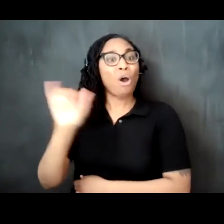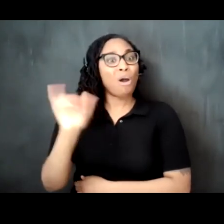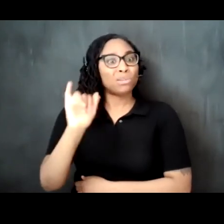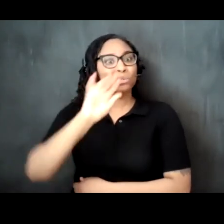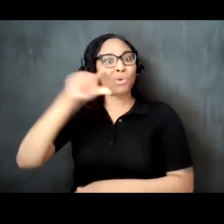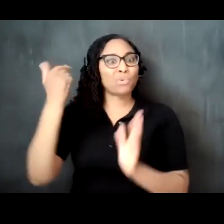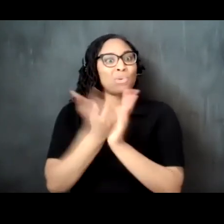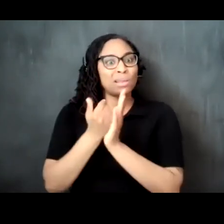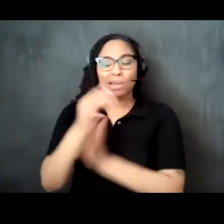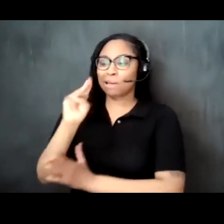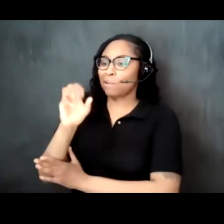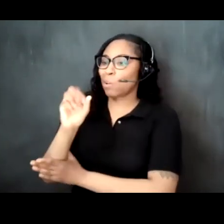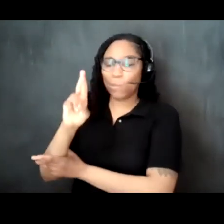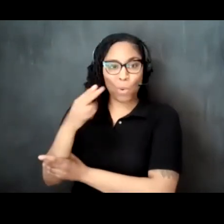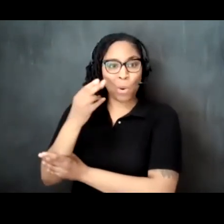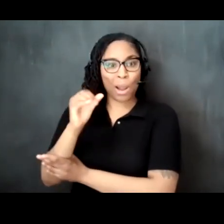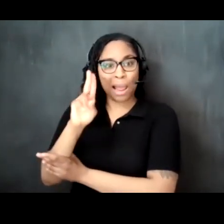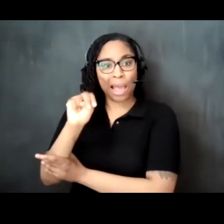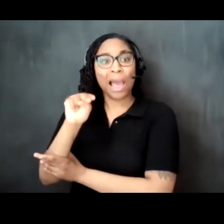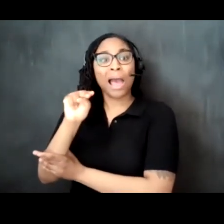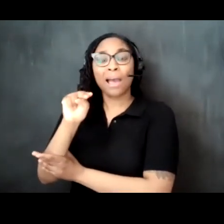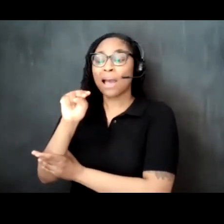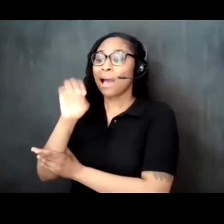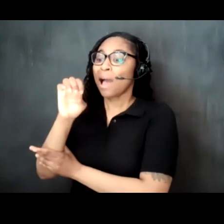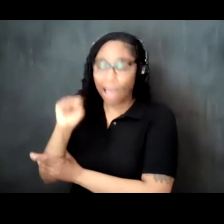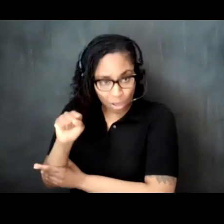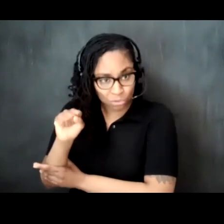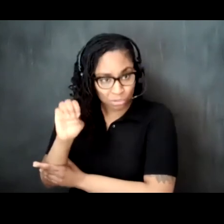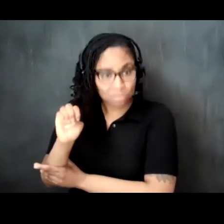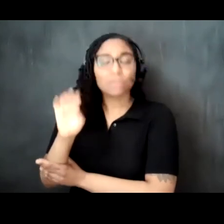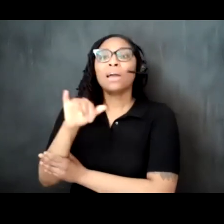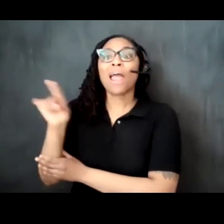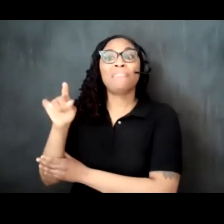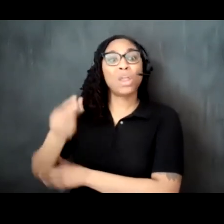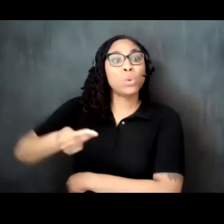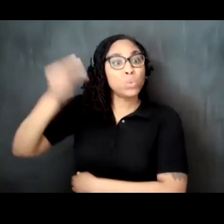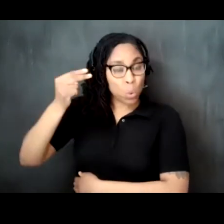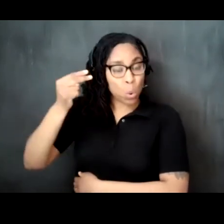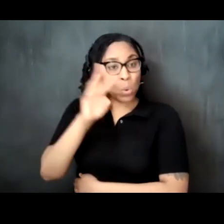graduate degrees from columbia university new york and northwestern university evanston he lives in